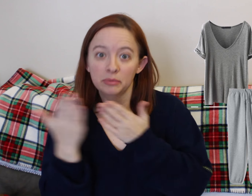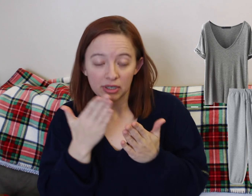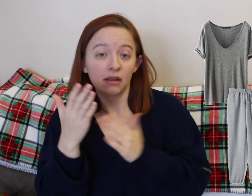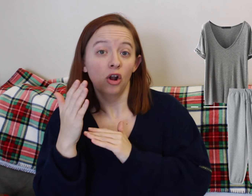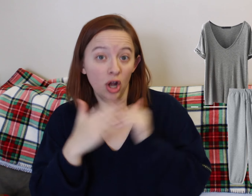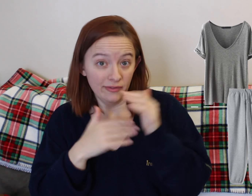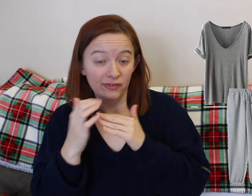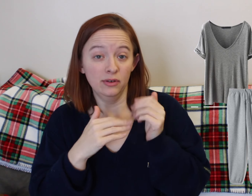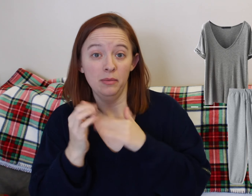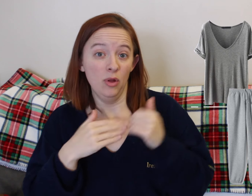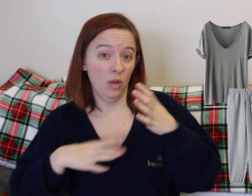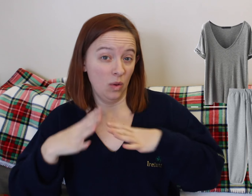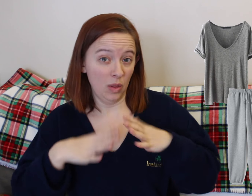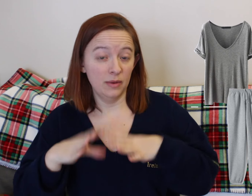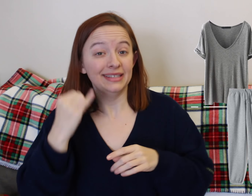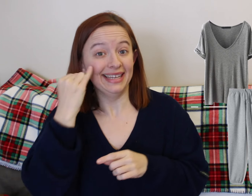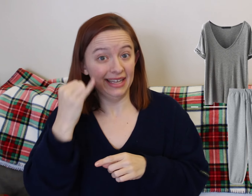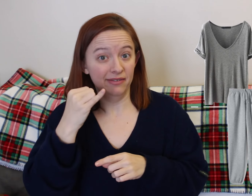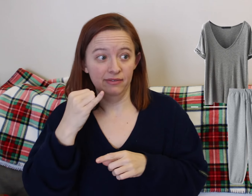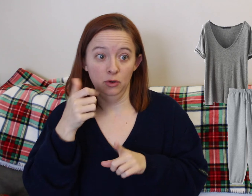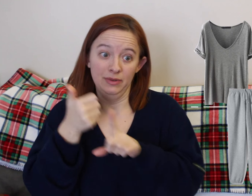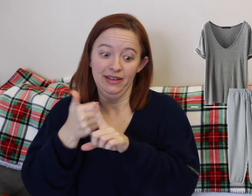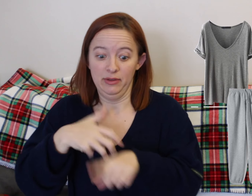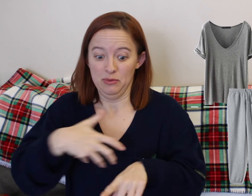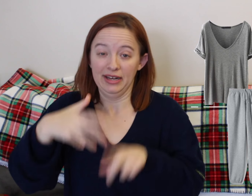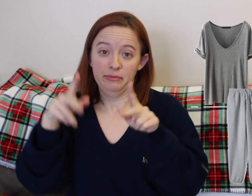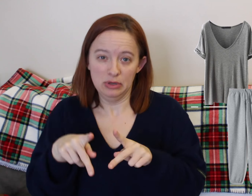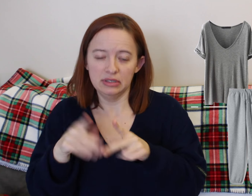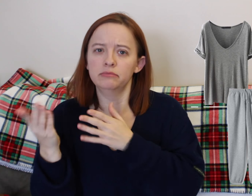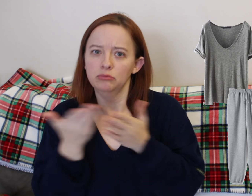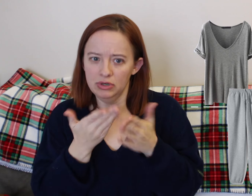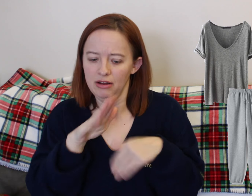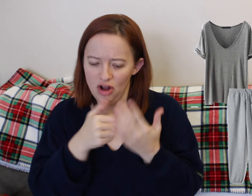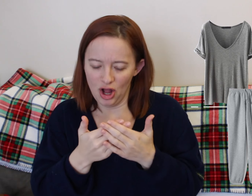But I never used mine so I wouldn't bring them again. But I just used what the hospital had and took advantage of that.